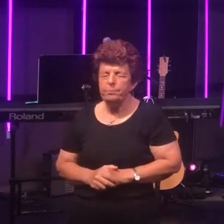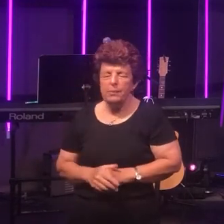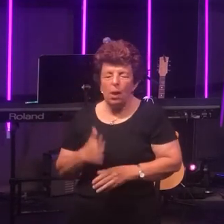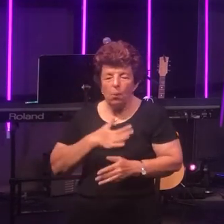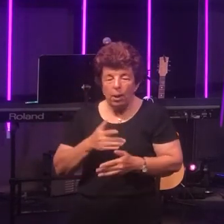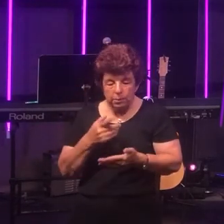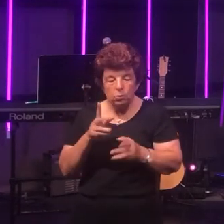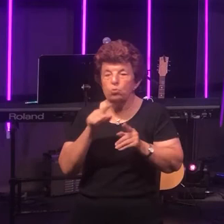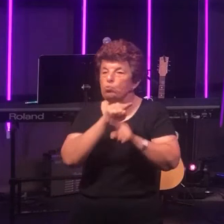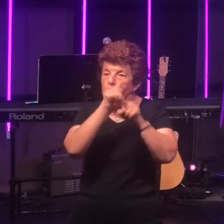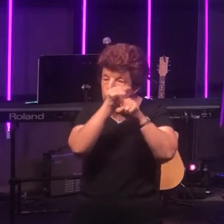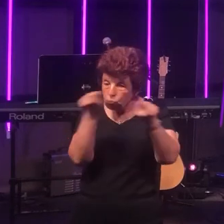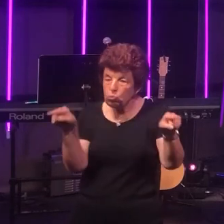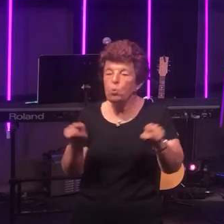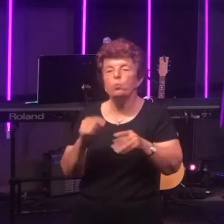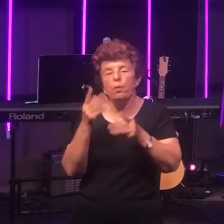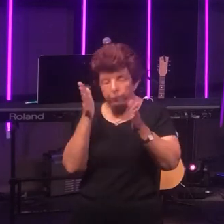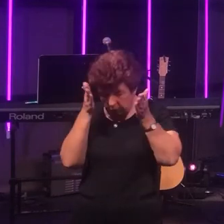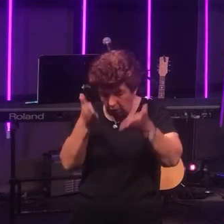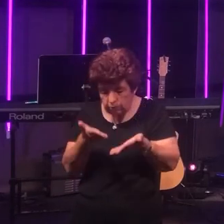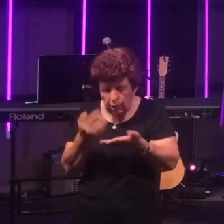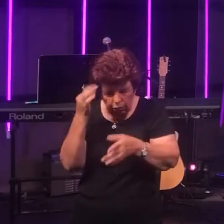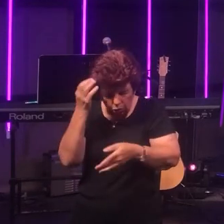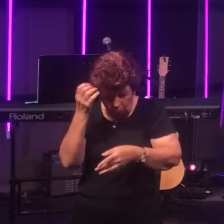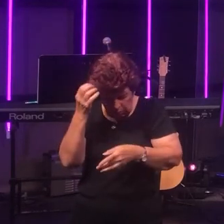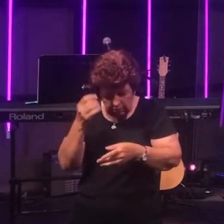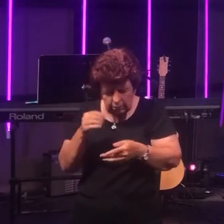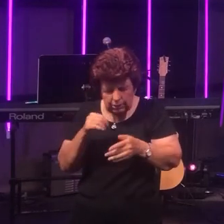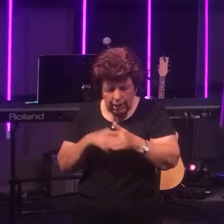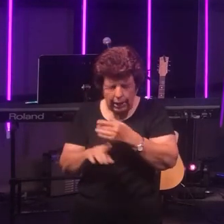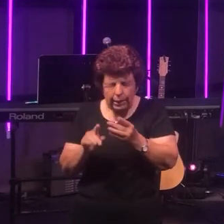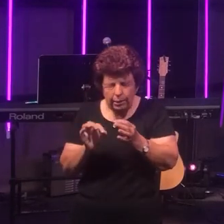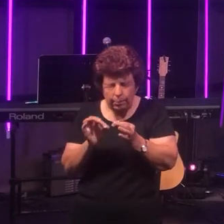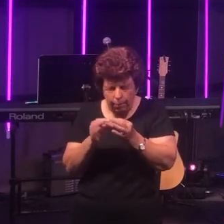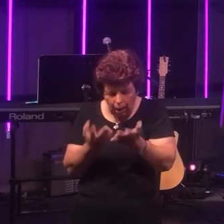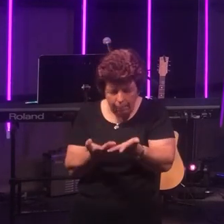attention and your thoughts to a passage of Scripture in Romans 8